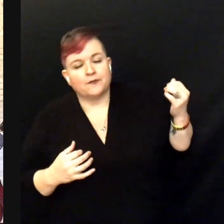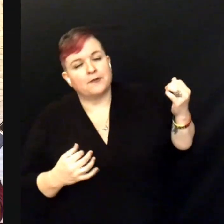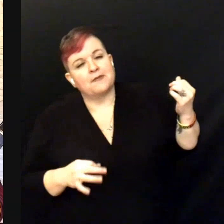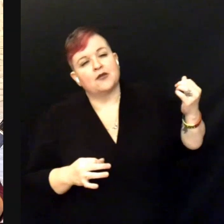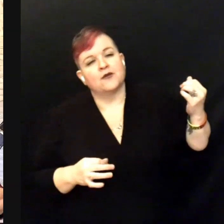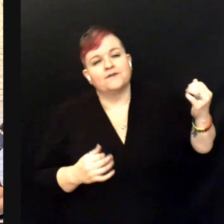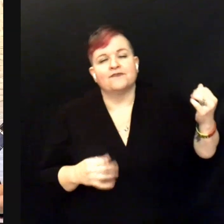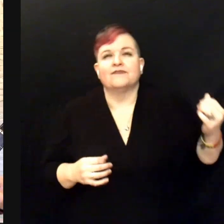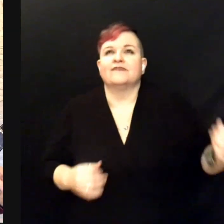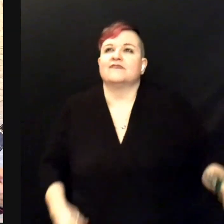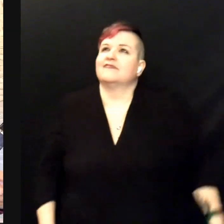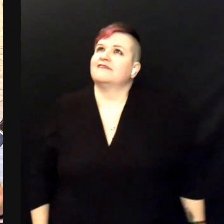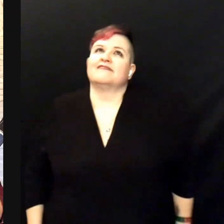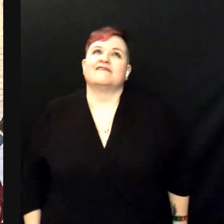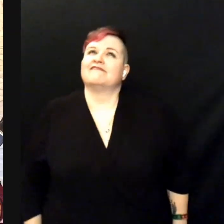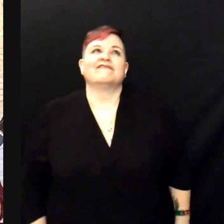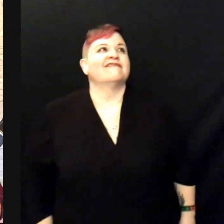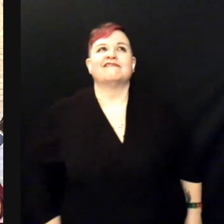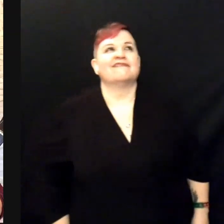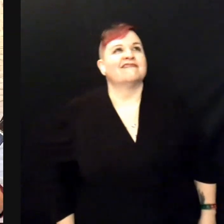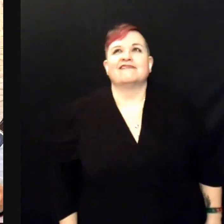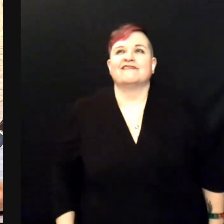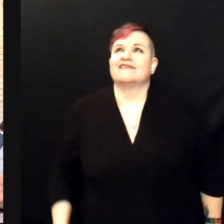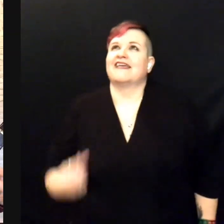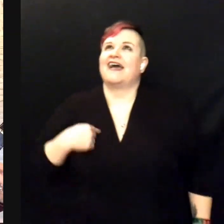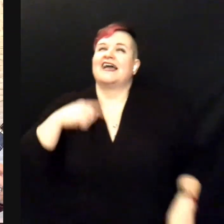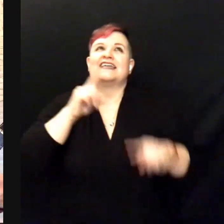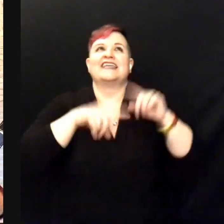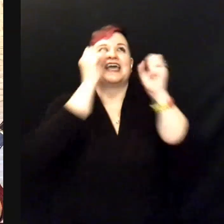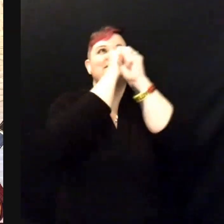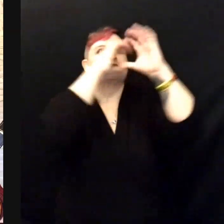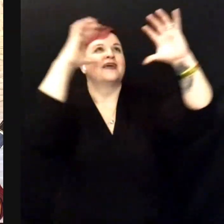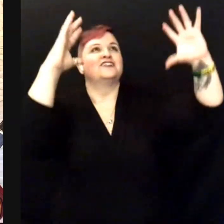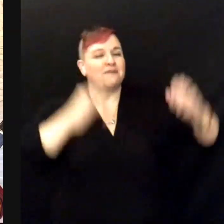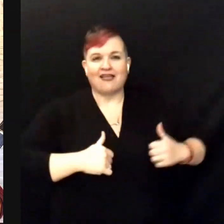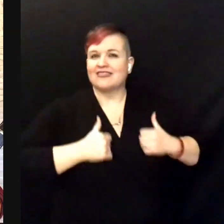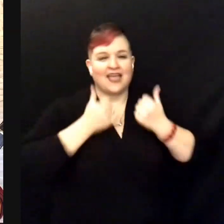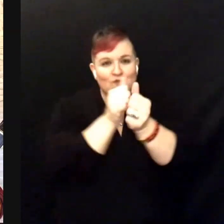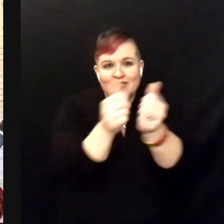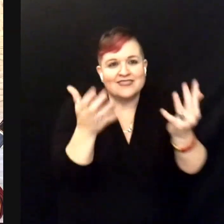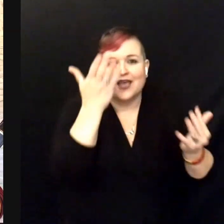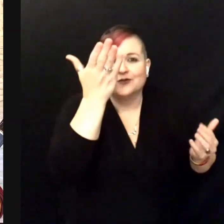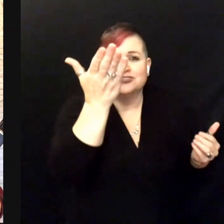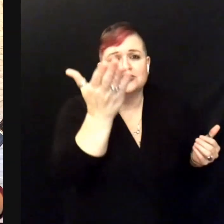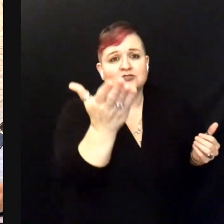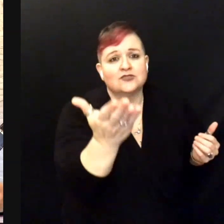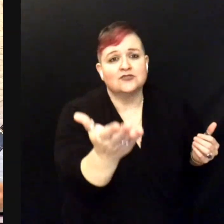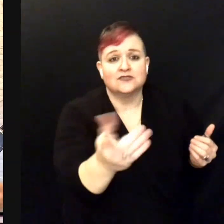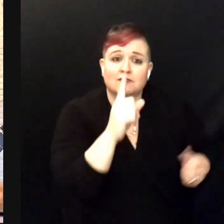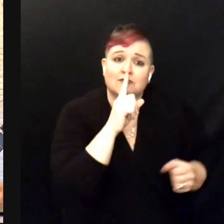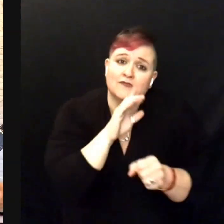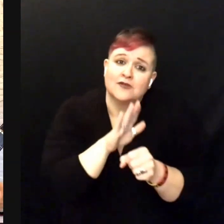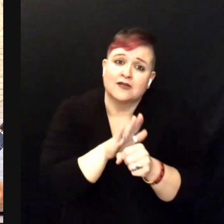I can’t imagine my life without you Promise me you’ll stay